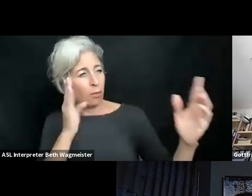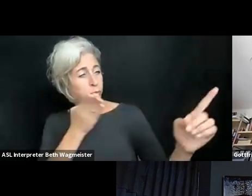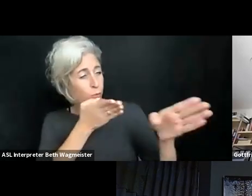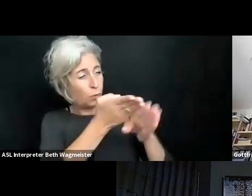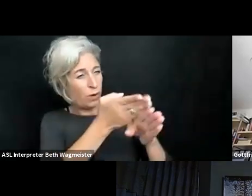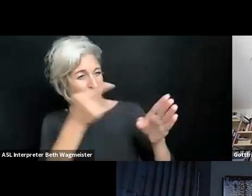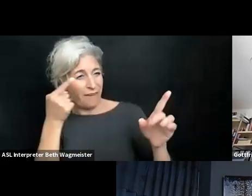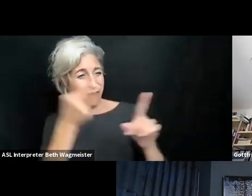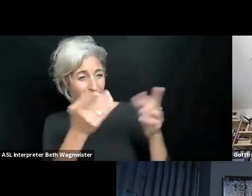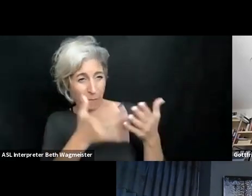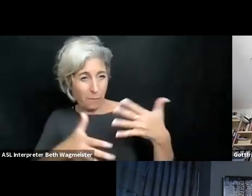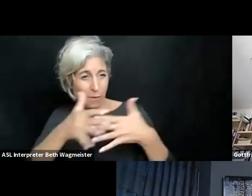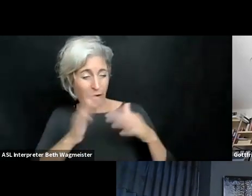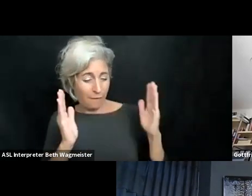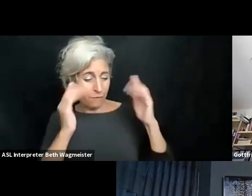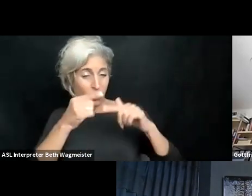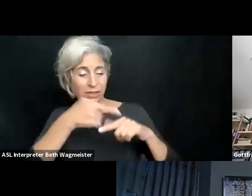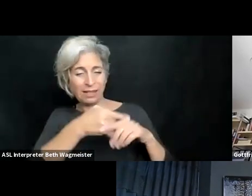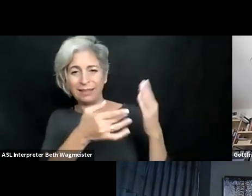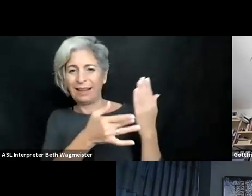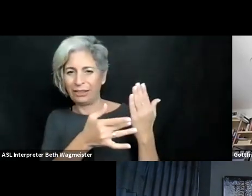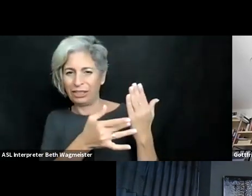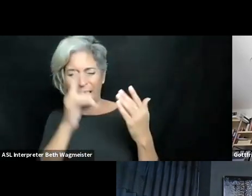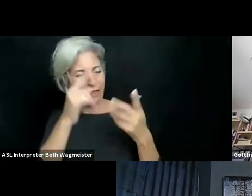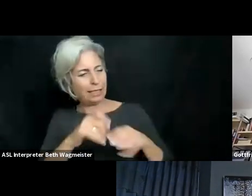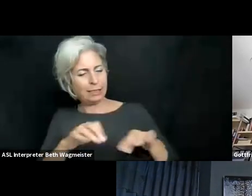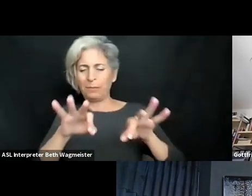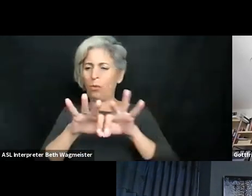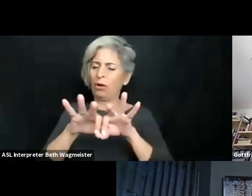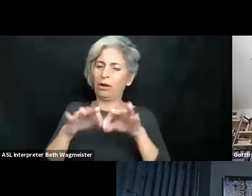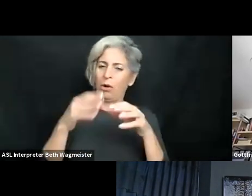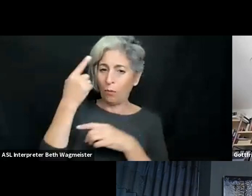technology and I got interested in, and I discontinued my whole